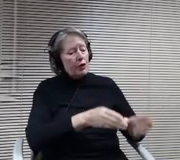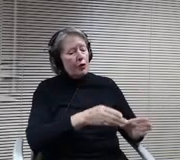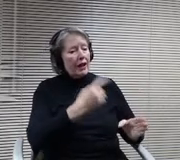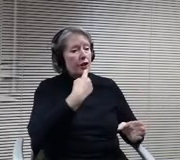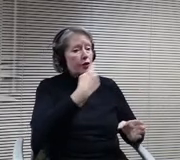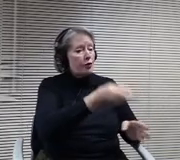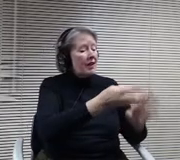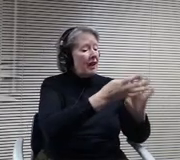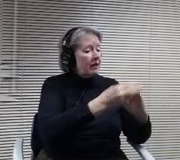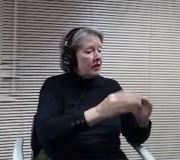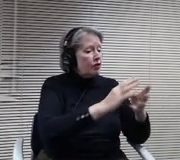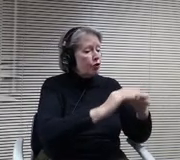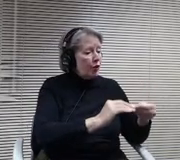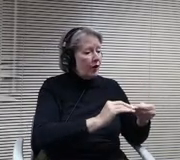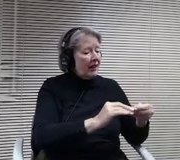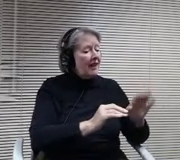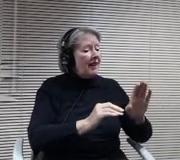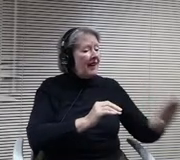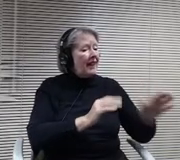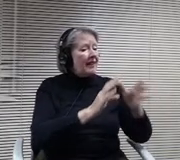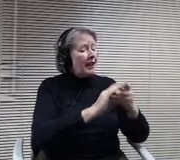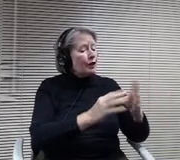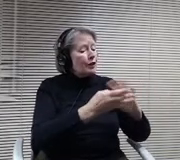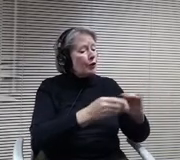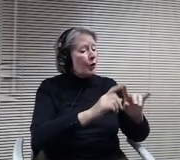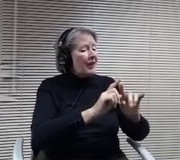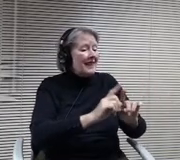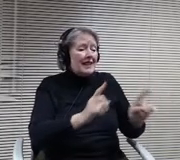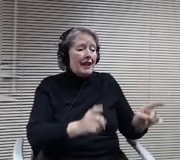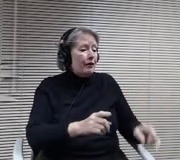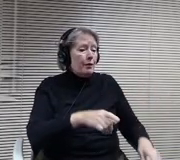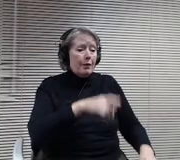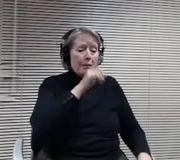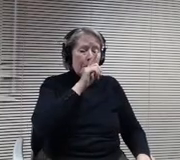what really happened to them. But we're not allowed by law to